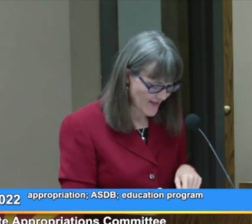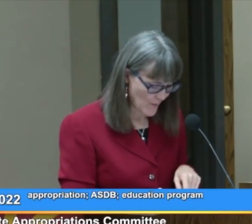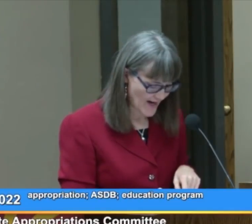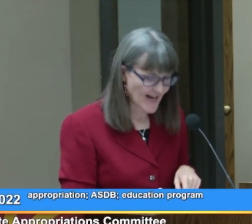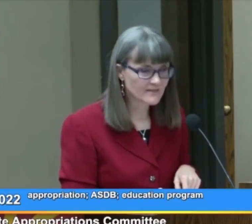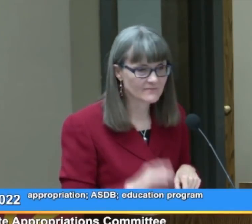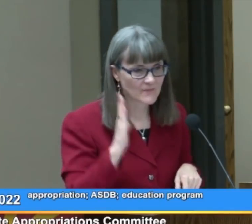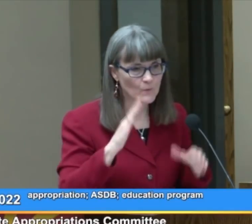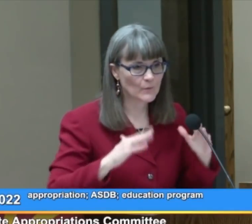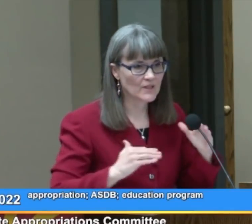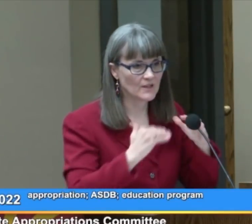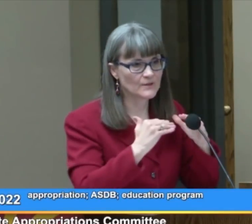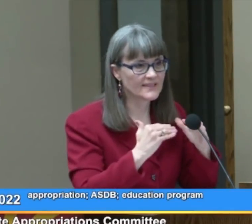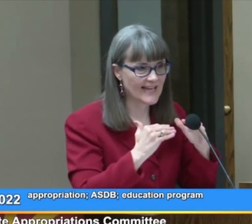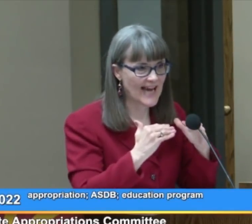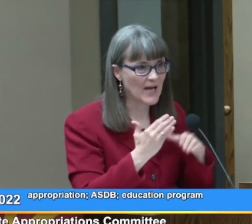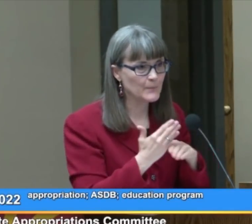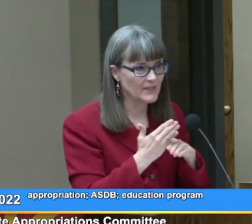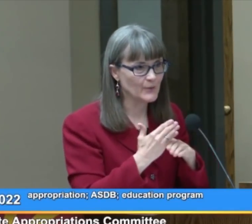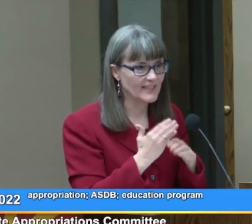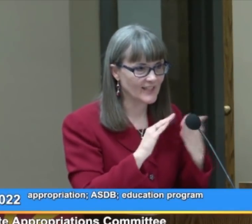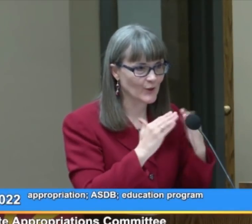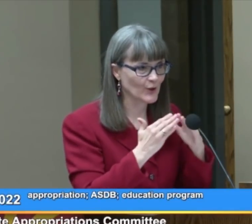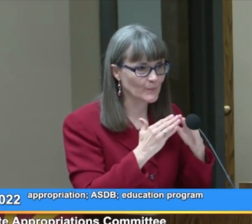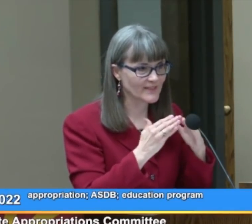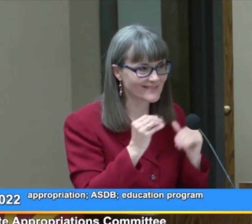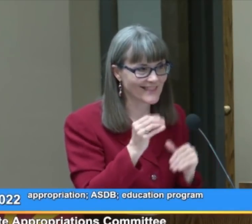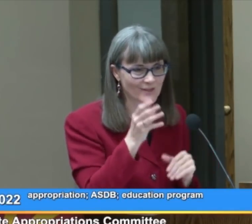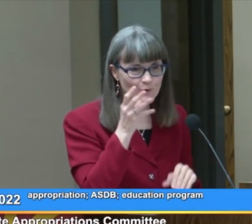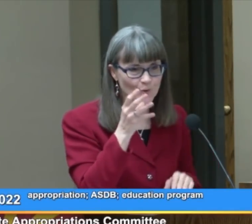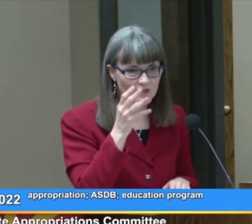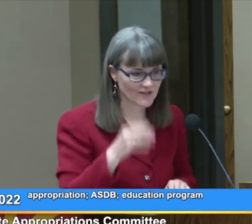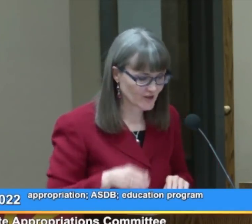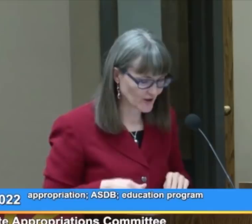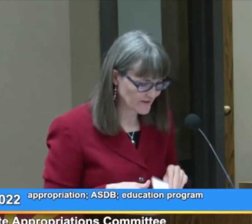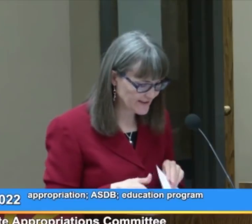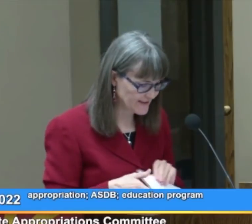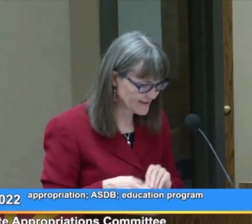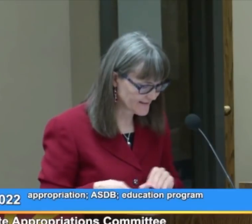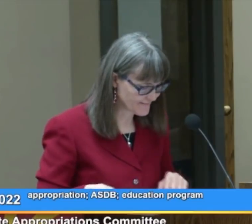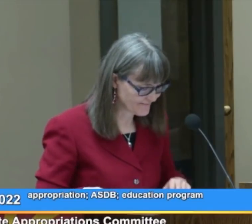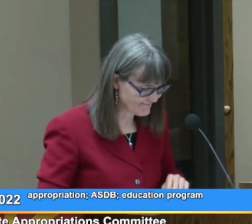And by the way, we will close the gap between urban and rural services.